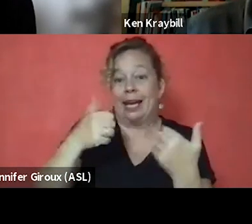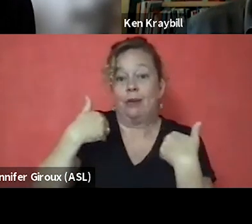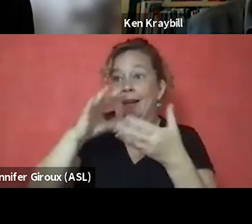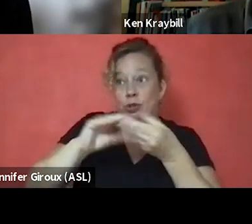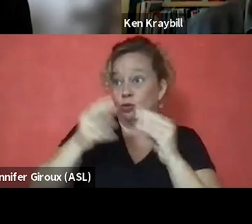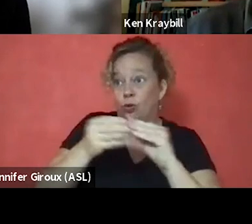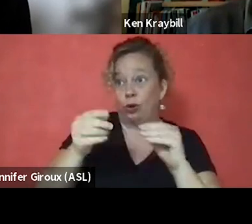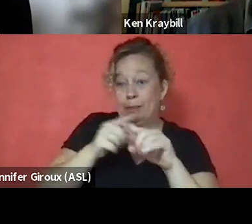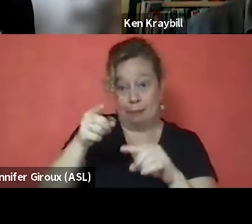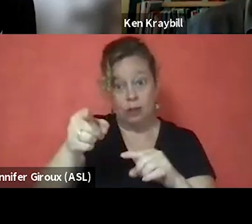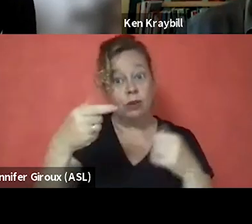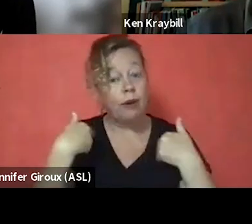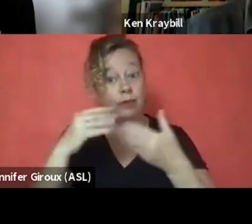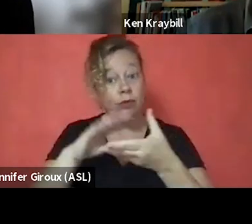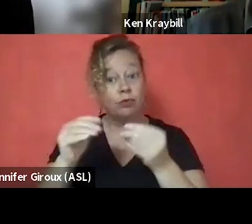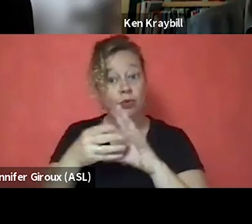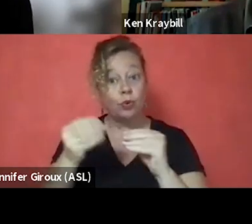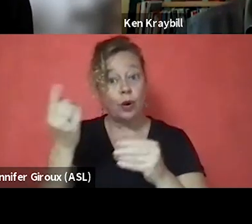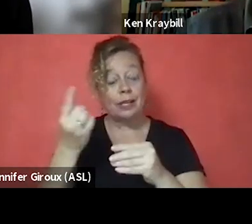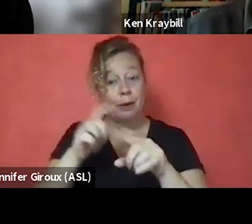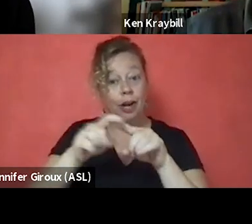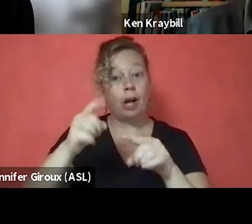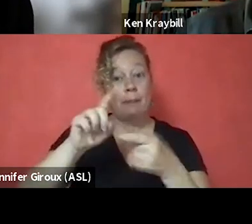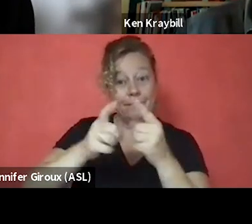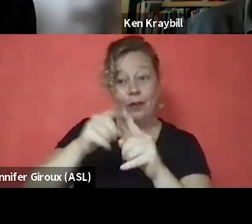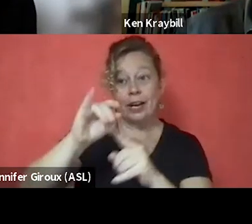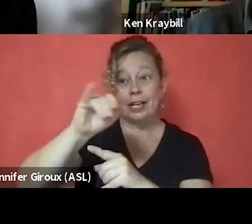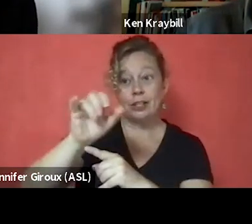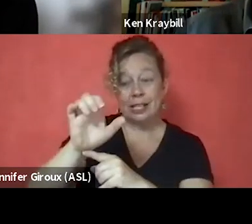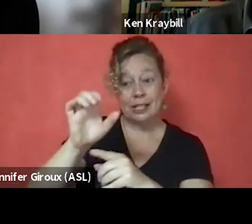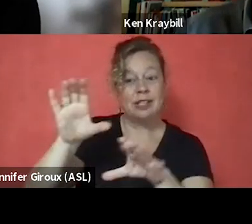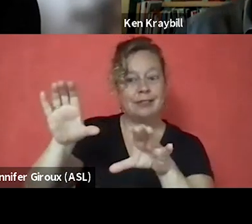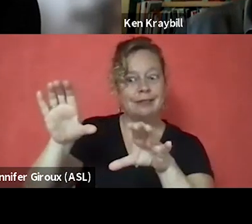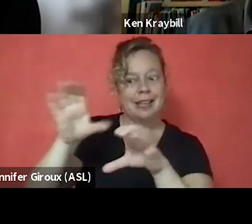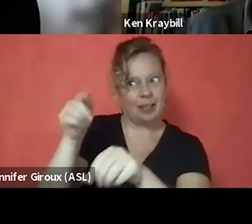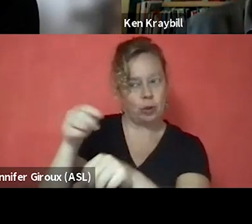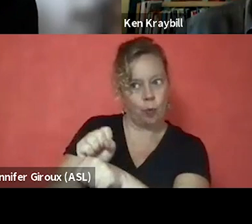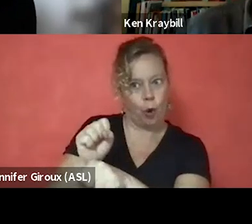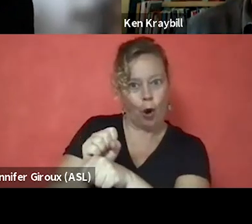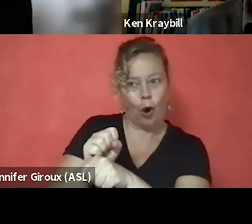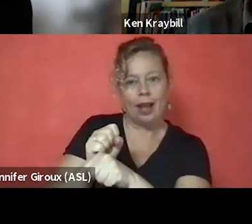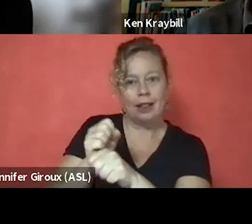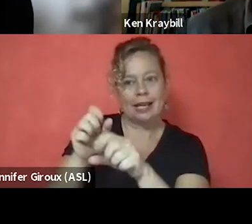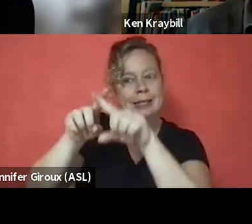but maybe you have the story. So, I'm gonna call my friend, JC, who also does this work. And it's also about leaning on each other, right?